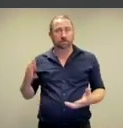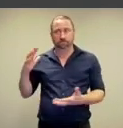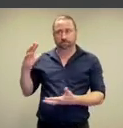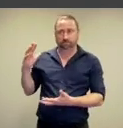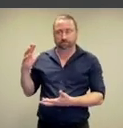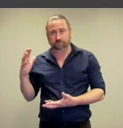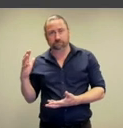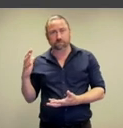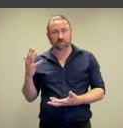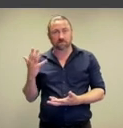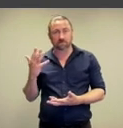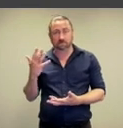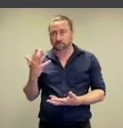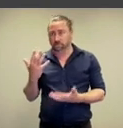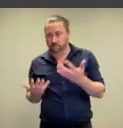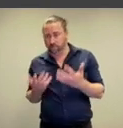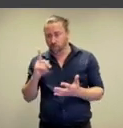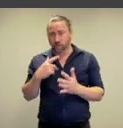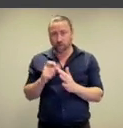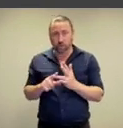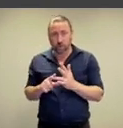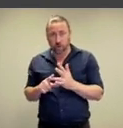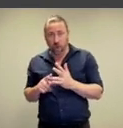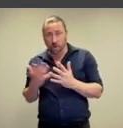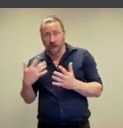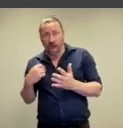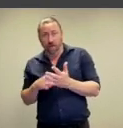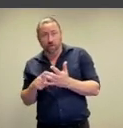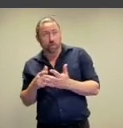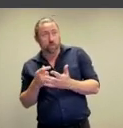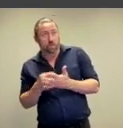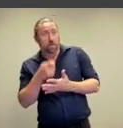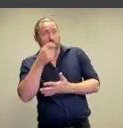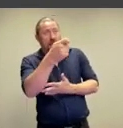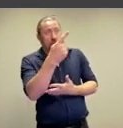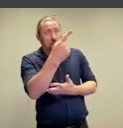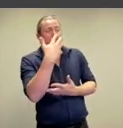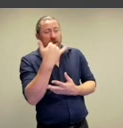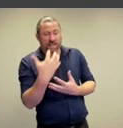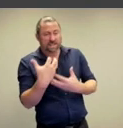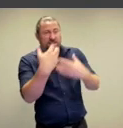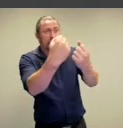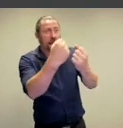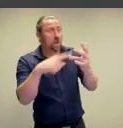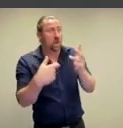farmers are faced with the, you know, terrible dilemma